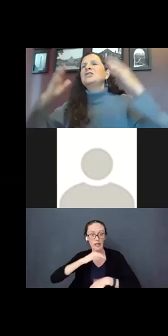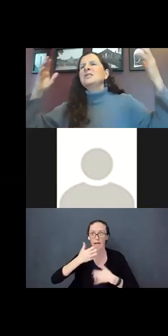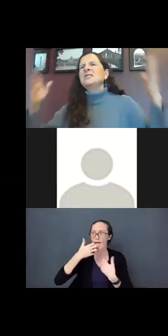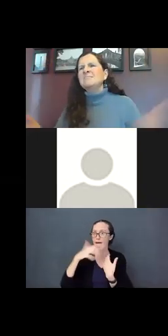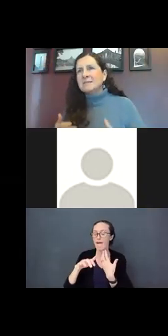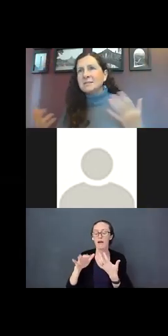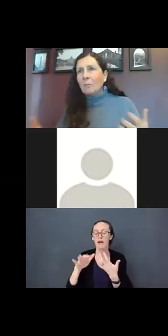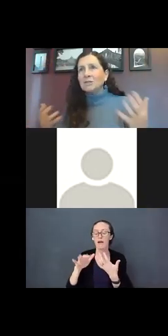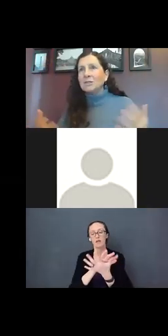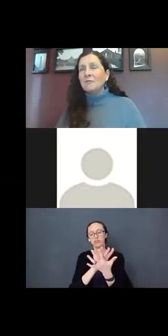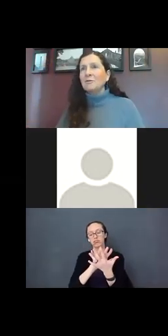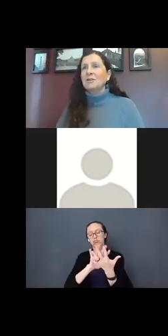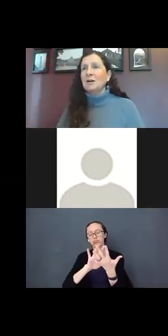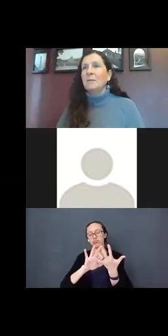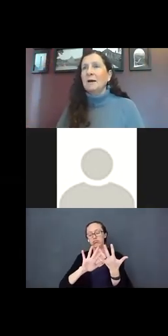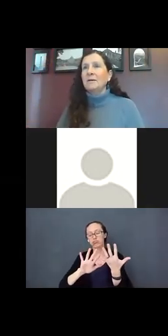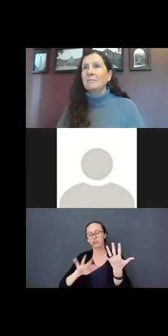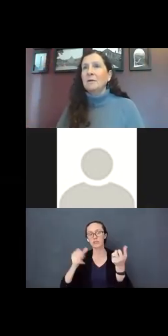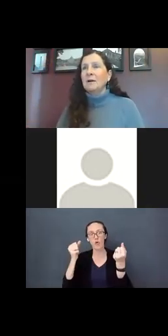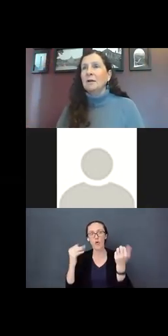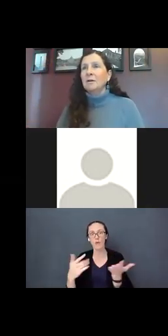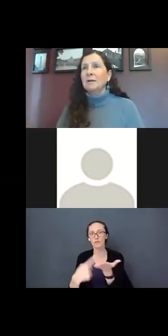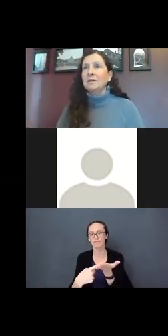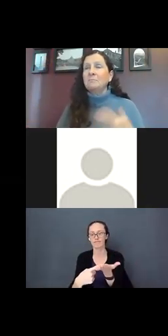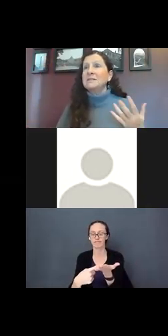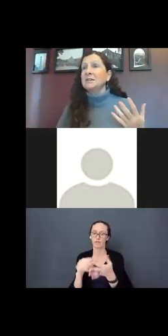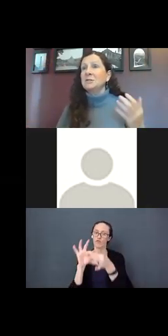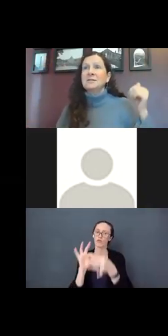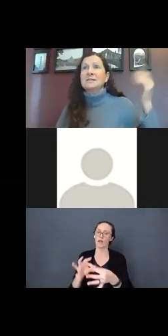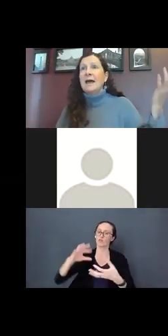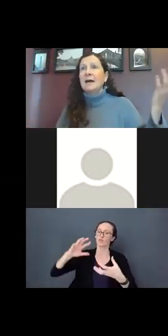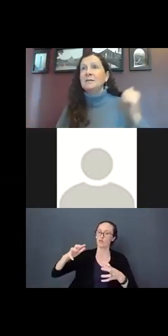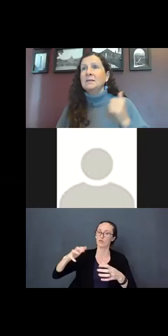just so much stuff you can talk about laundry. Possession – it’s your daddy's,